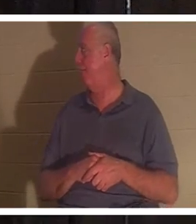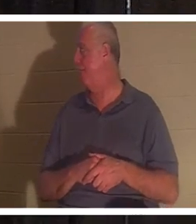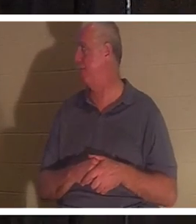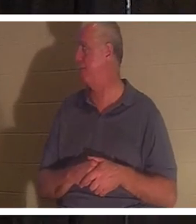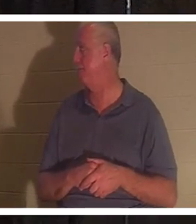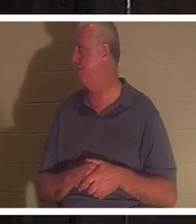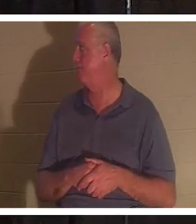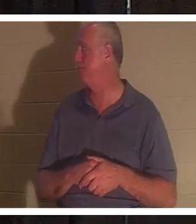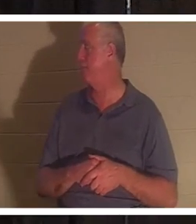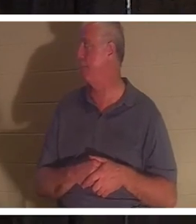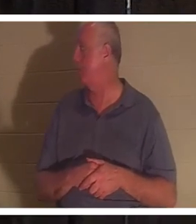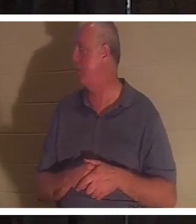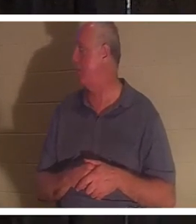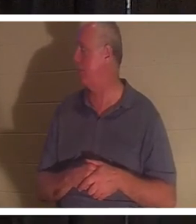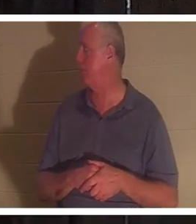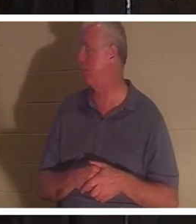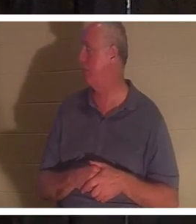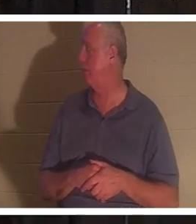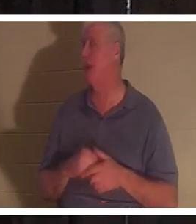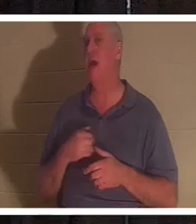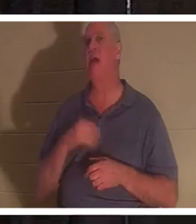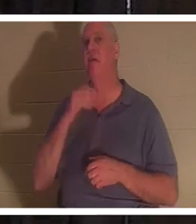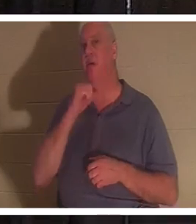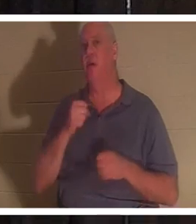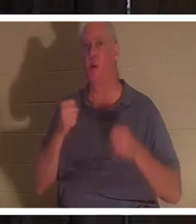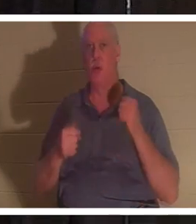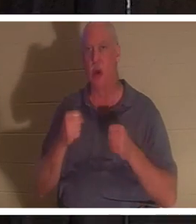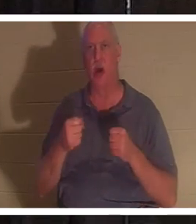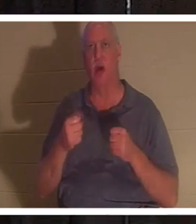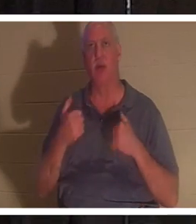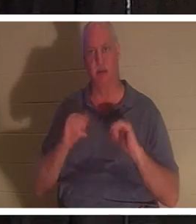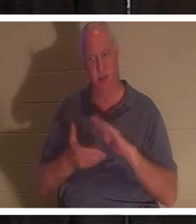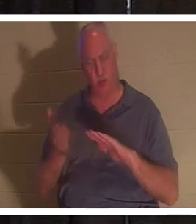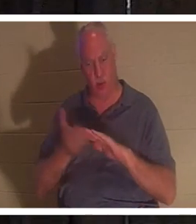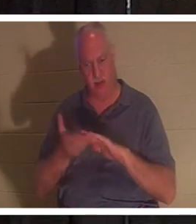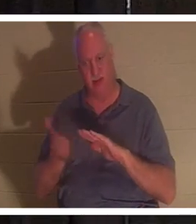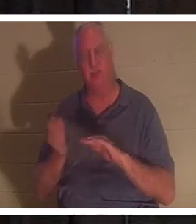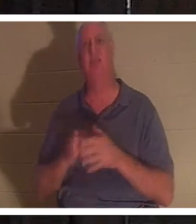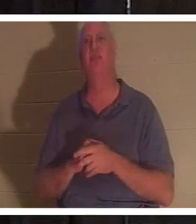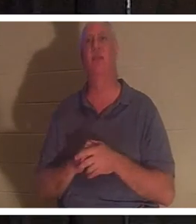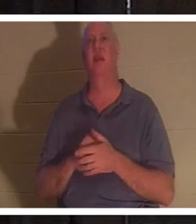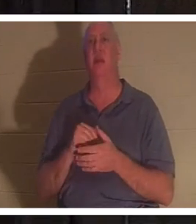miles on it, but it still runs. It's kind of old but when I get in there, that car looks to me as